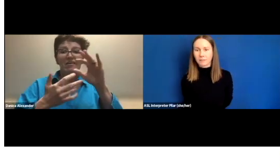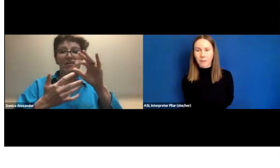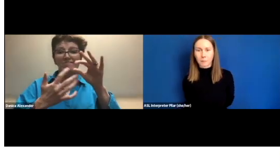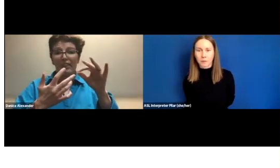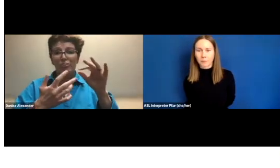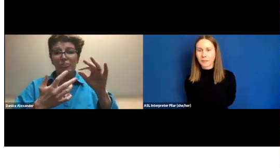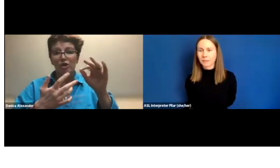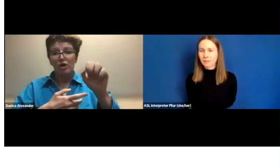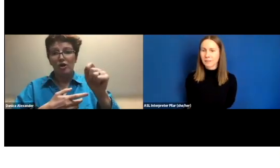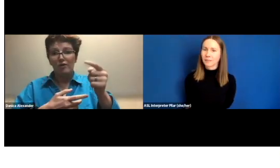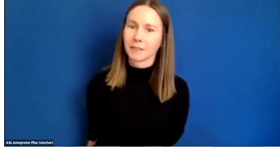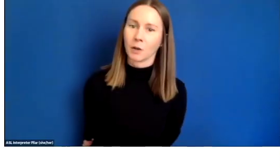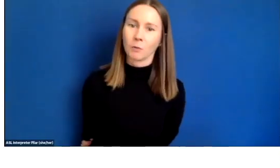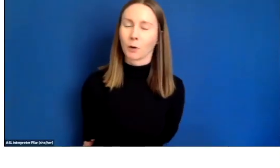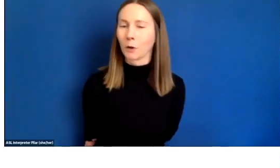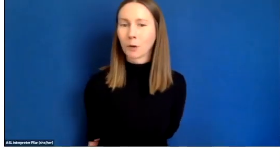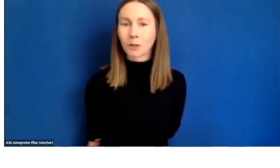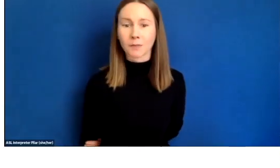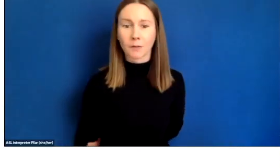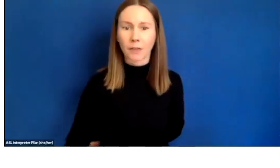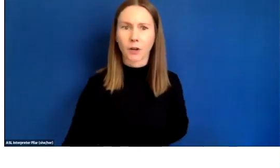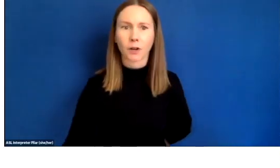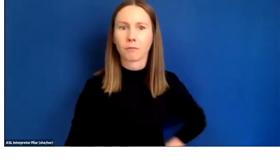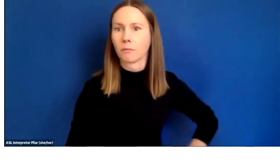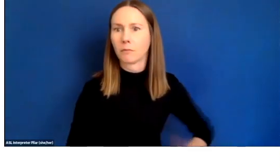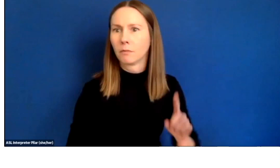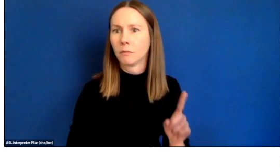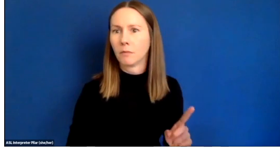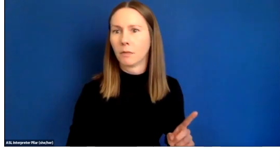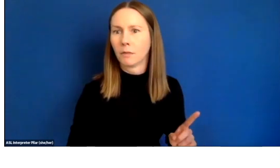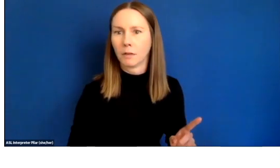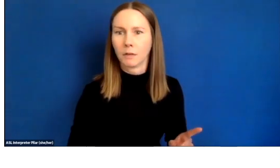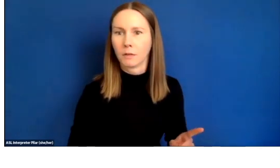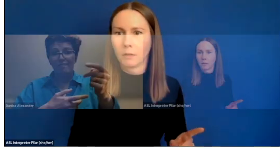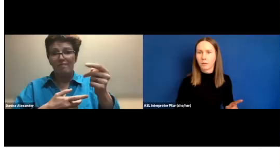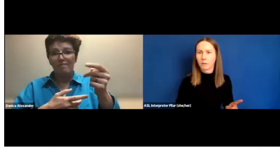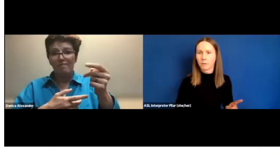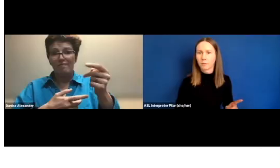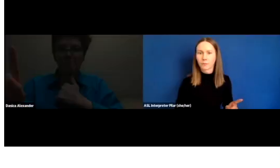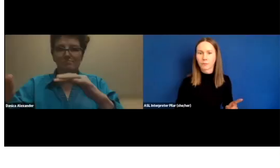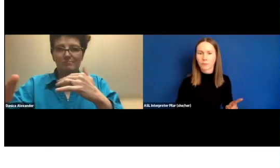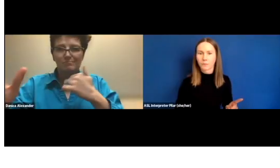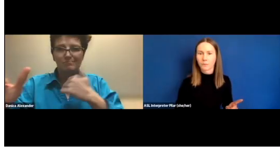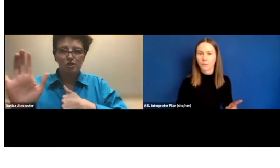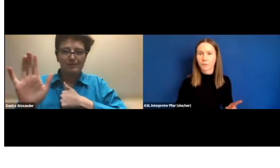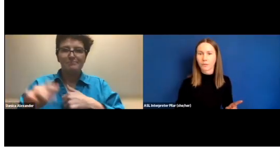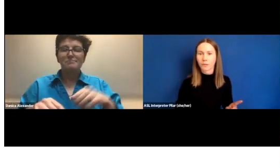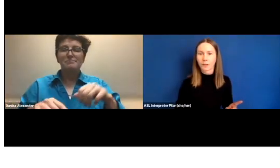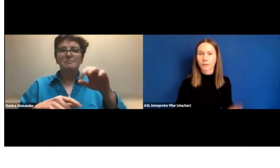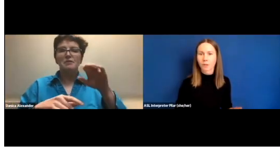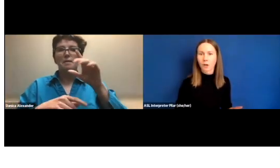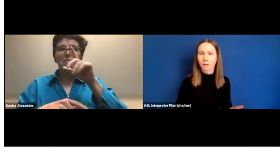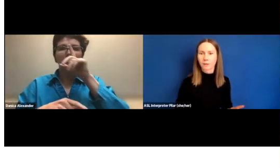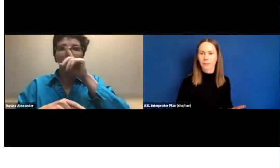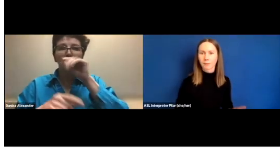Just think of simple fingerspelling, knowing how to talk about the catalog,